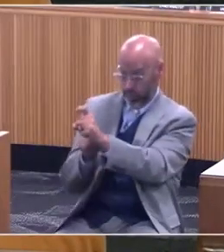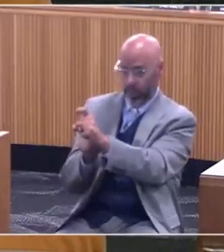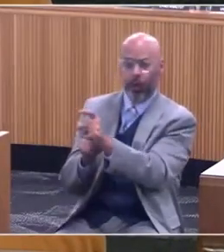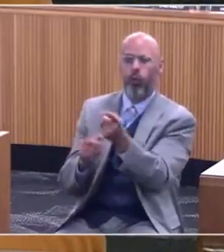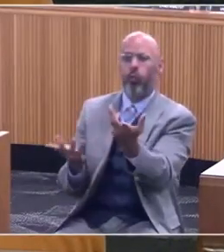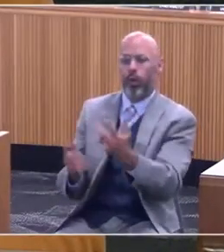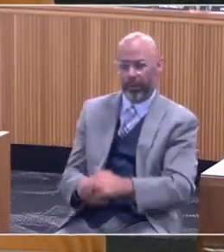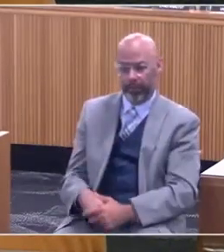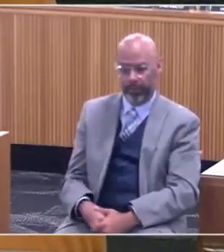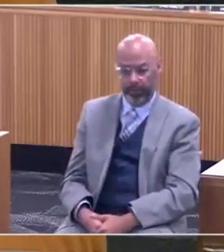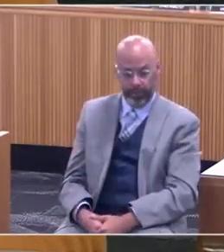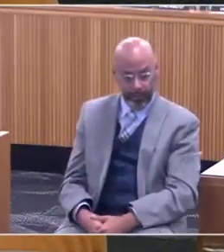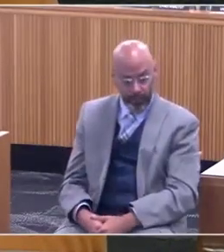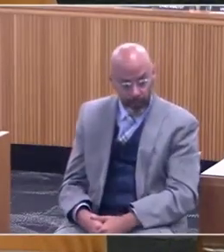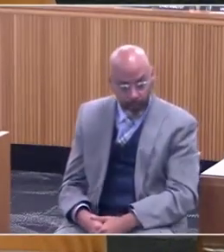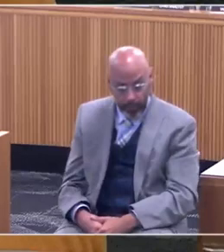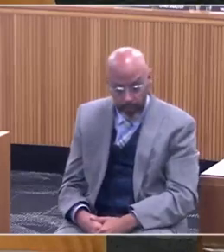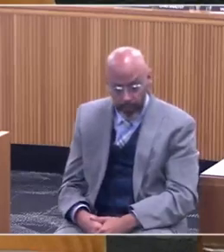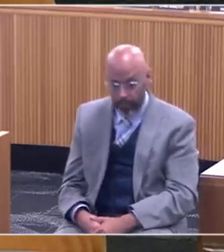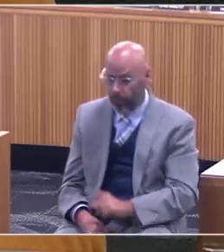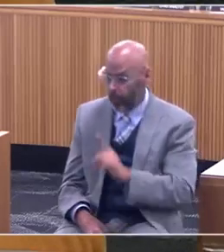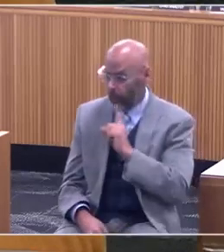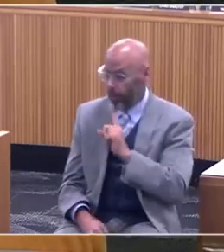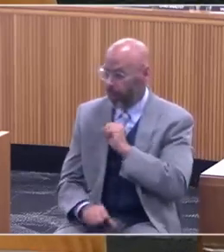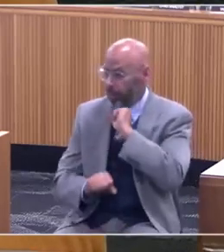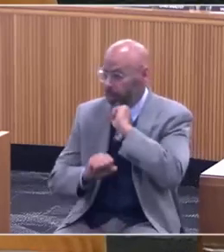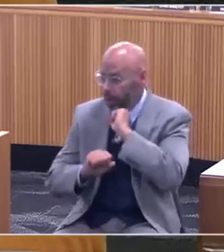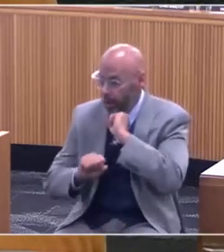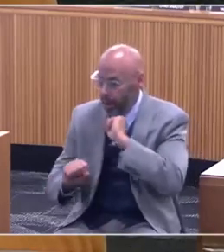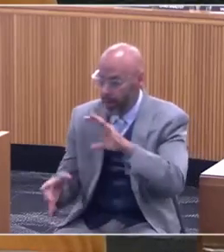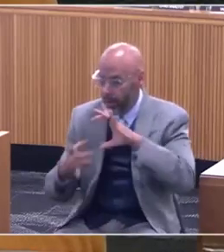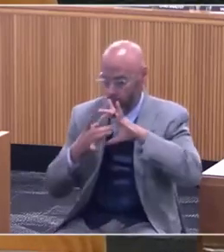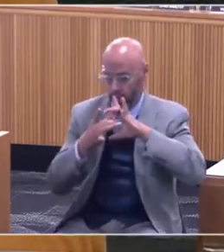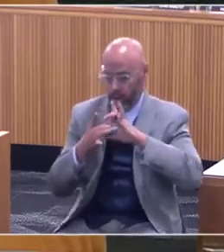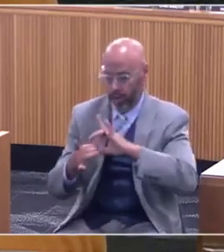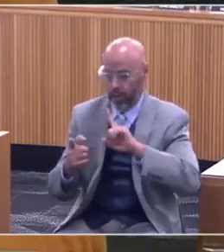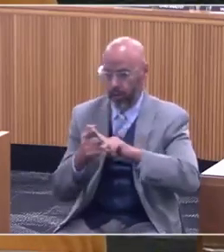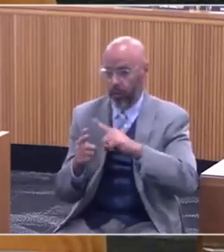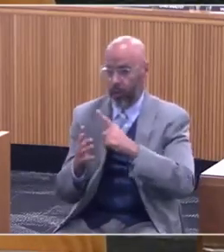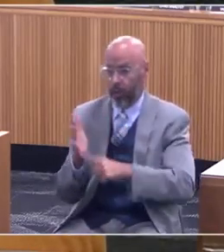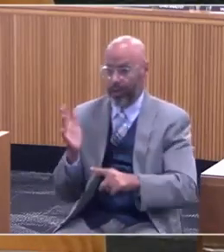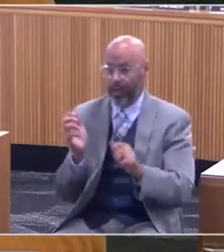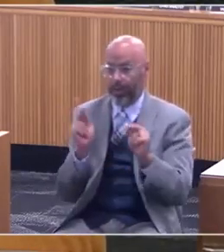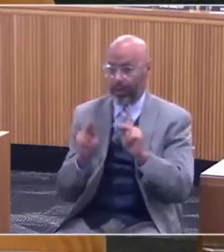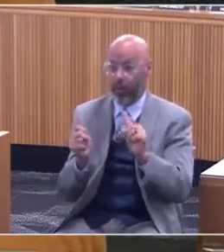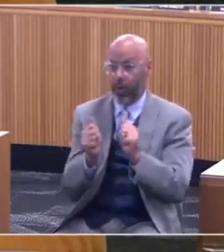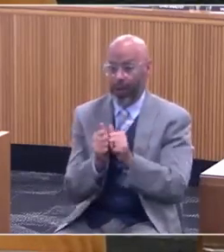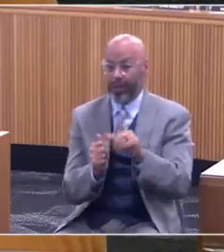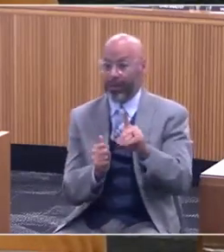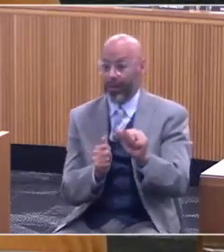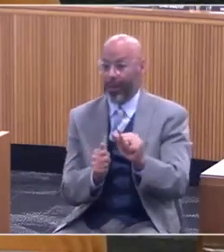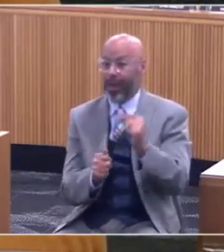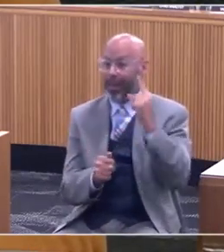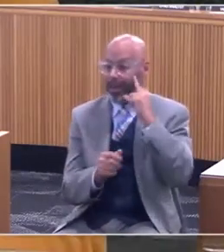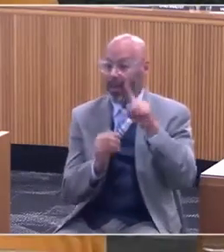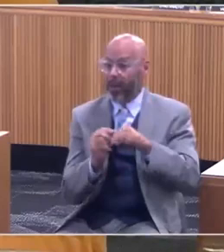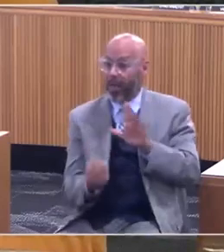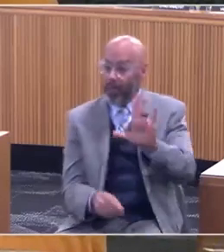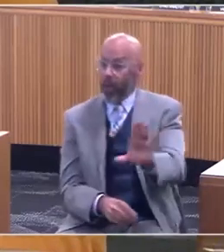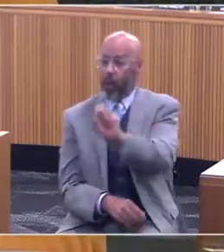It has absolutely nothing to do with what people with that diagnosis think of their own quality of life,